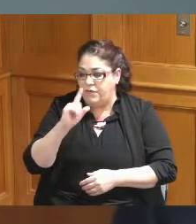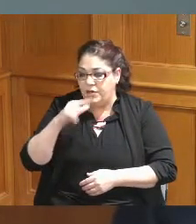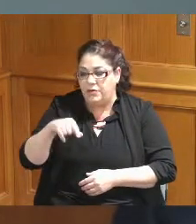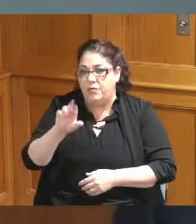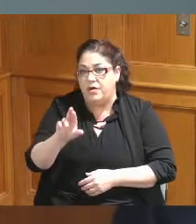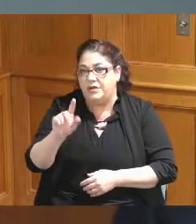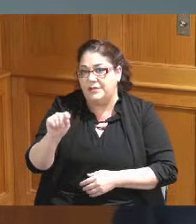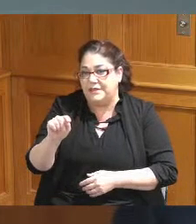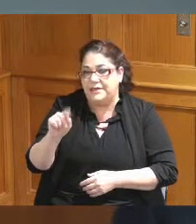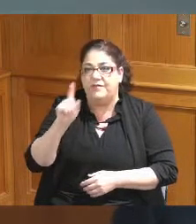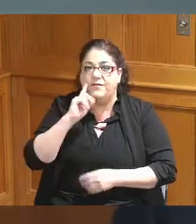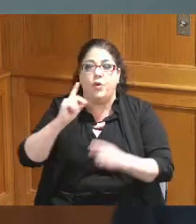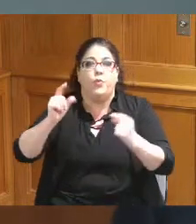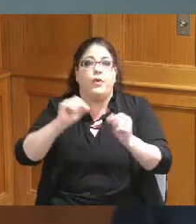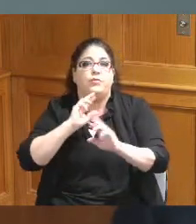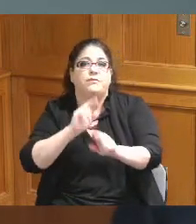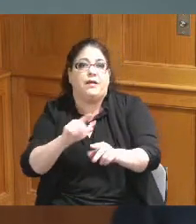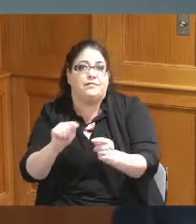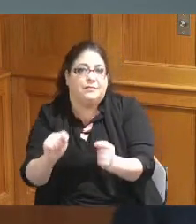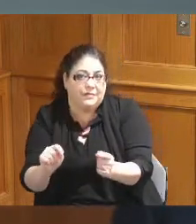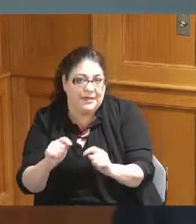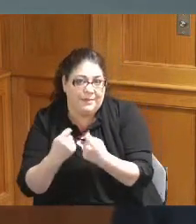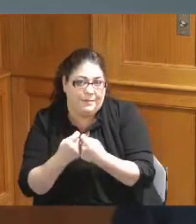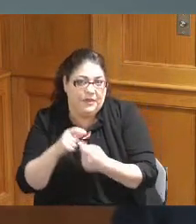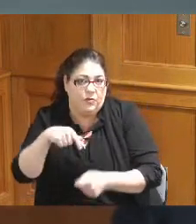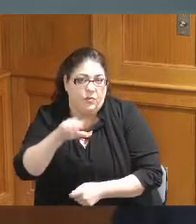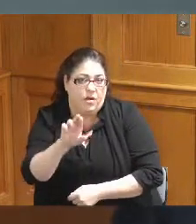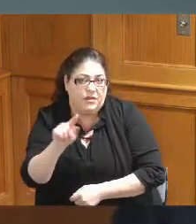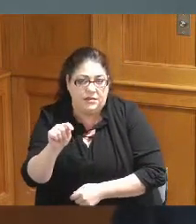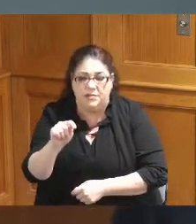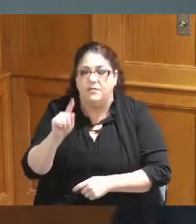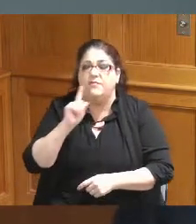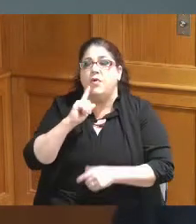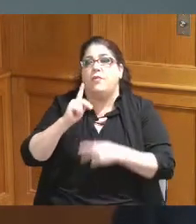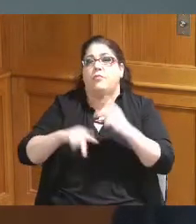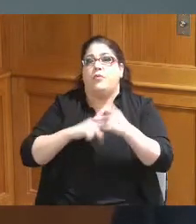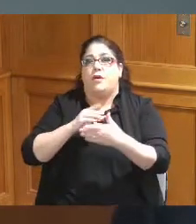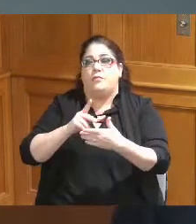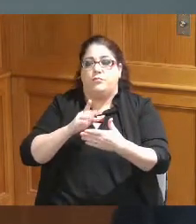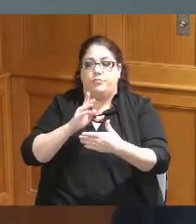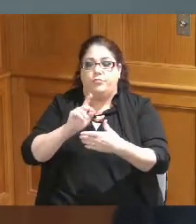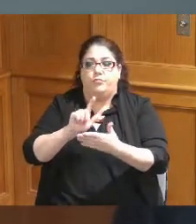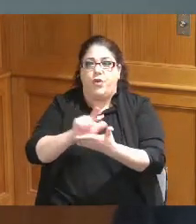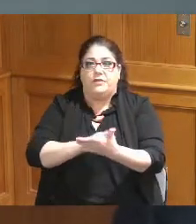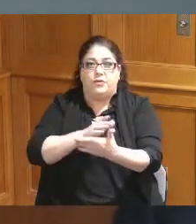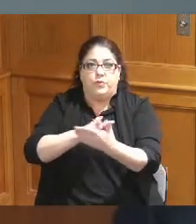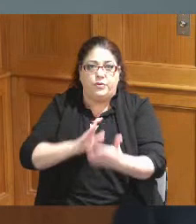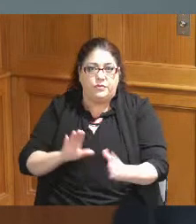process and Quick Response Team activities in the Prosecutor's office item number six is a